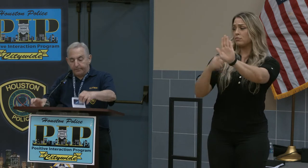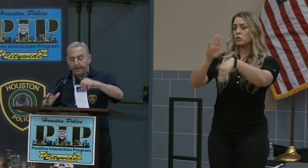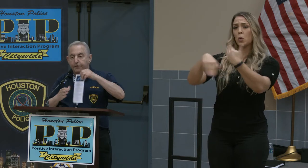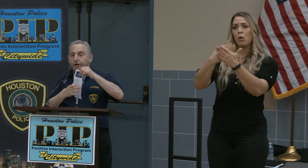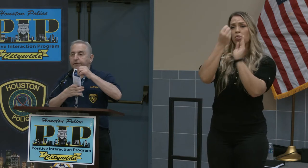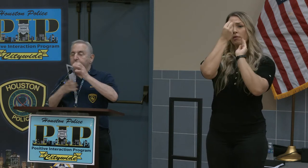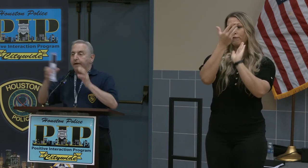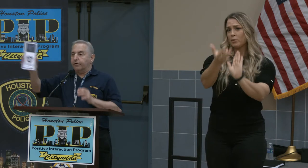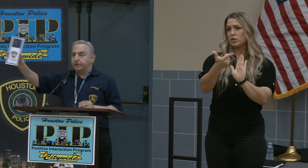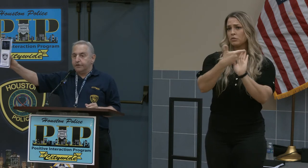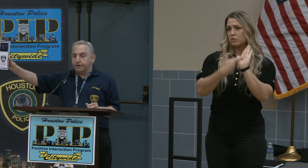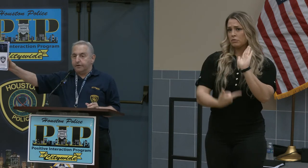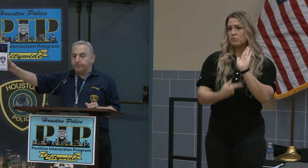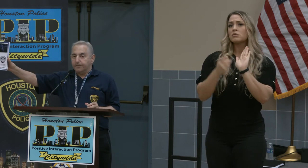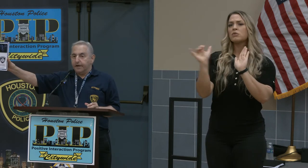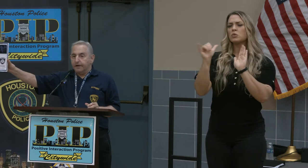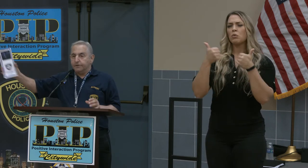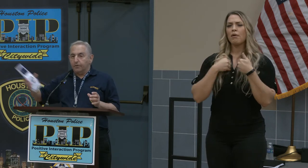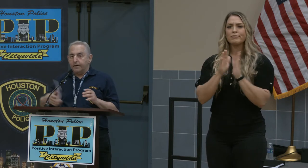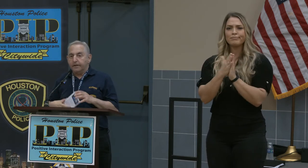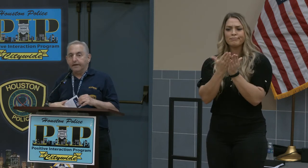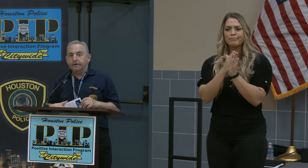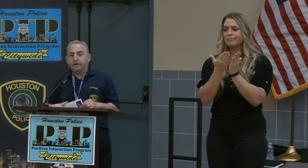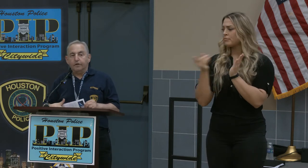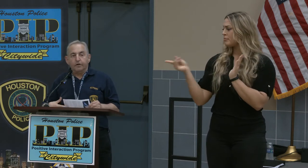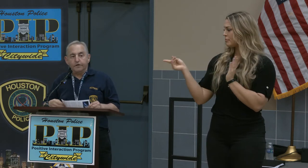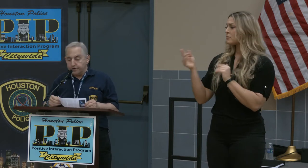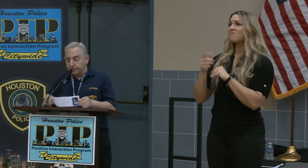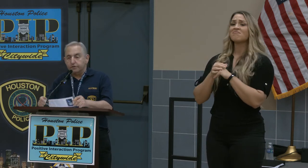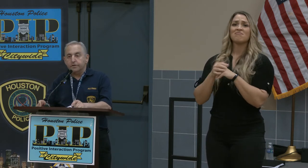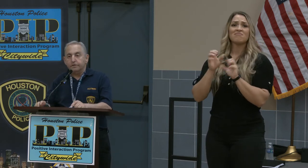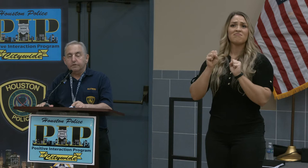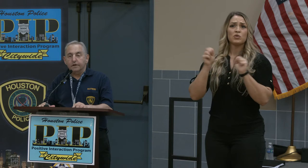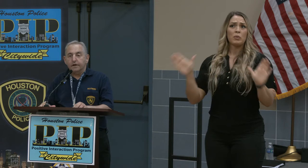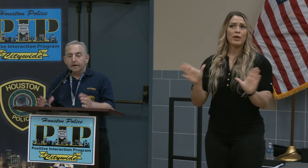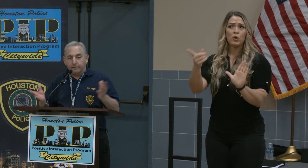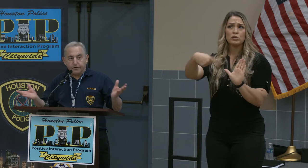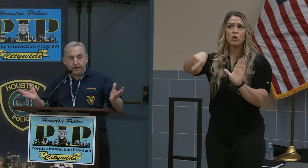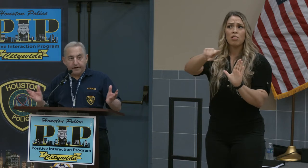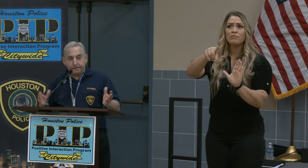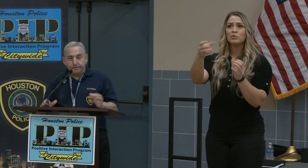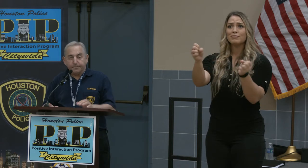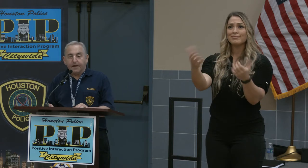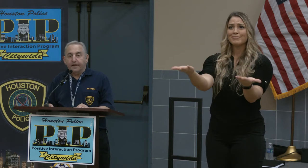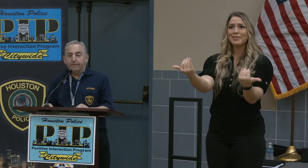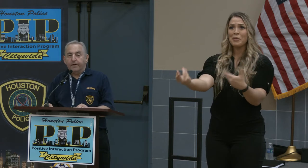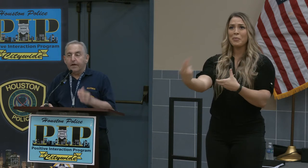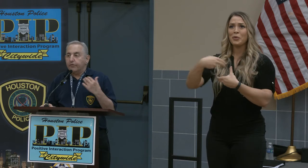And there is also a brochure. So we'd like to encourage you to come join us. My other reason